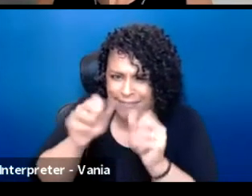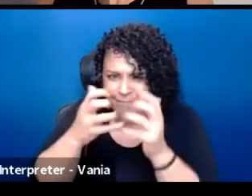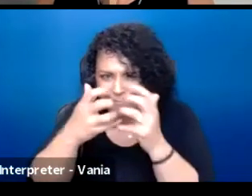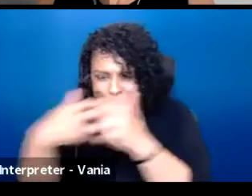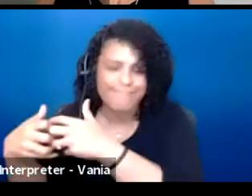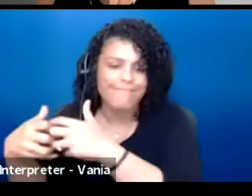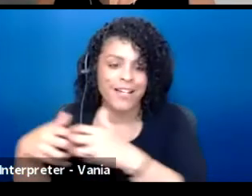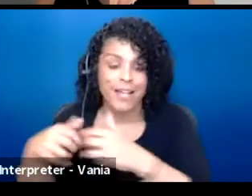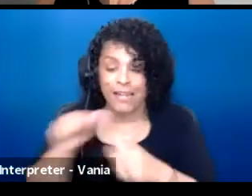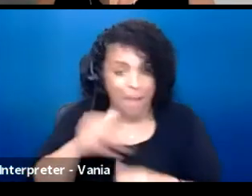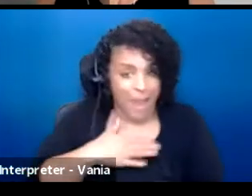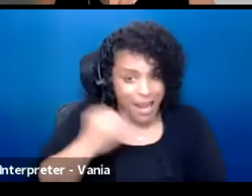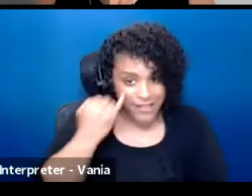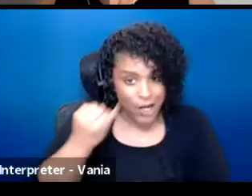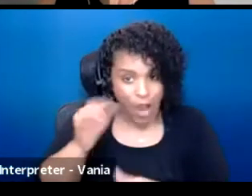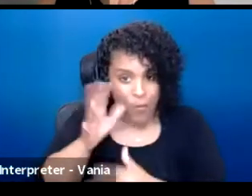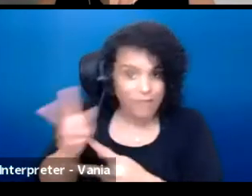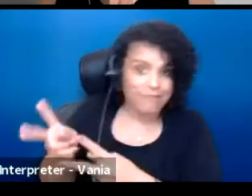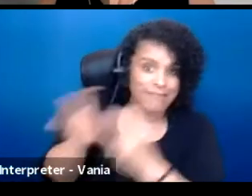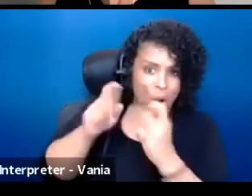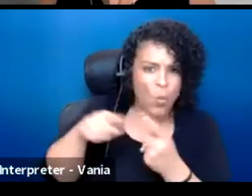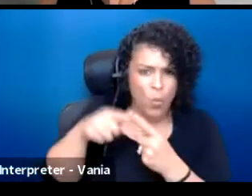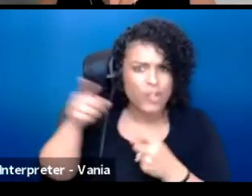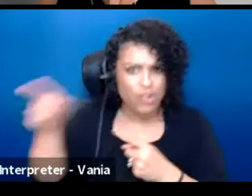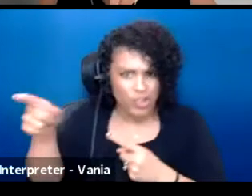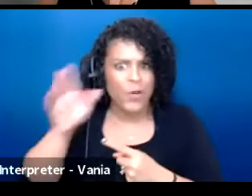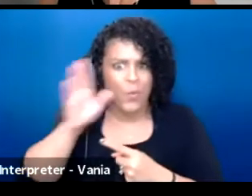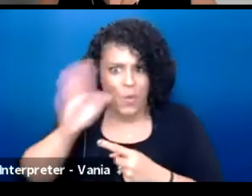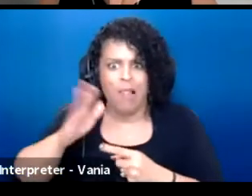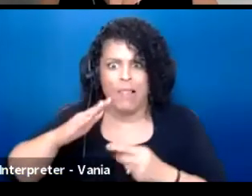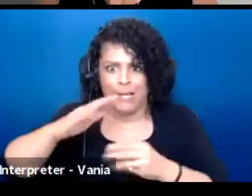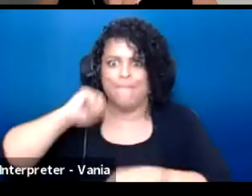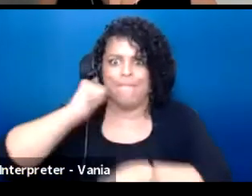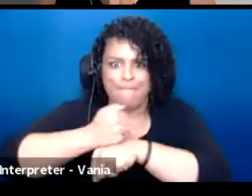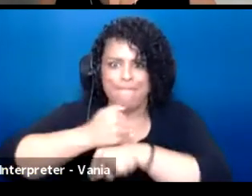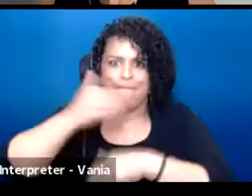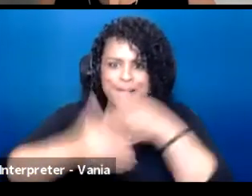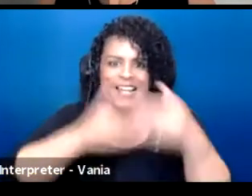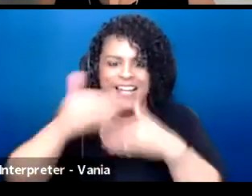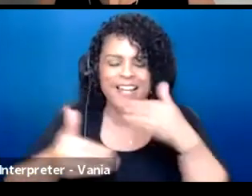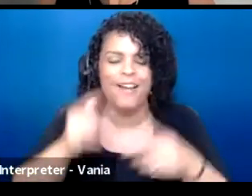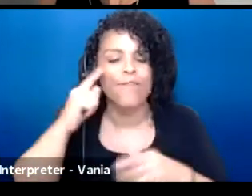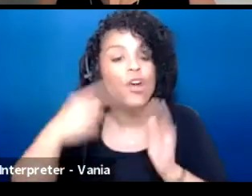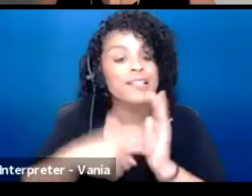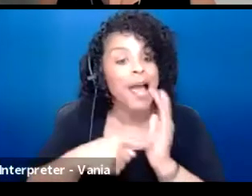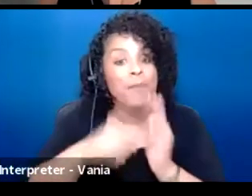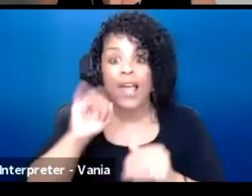This is not my idea, but I will likely copy it once she gets it really going. Is for example, when there's a hurricane,